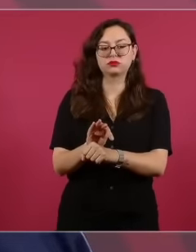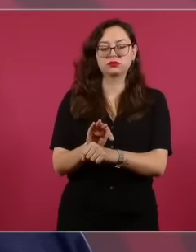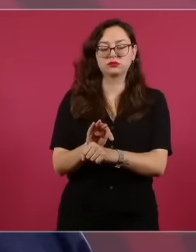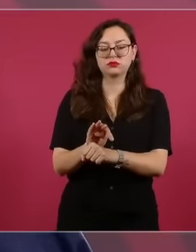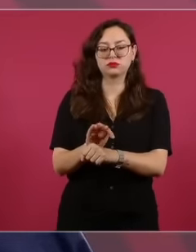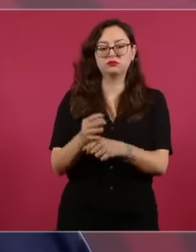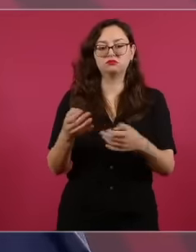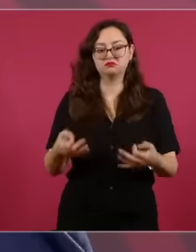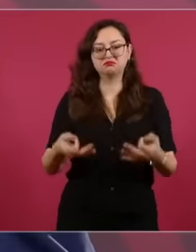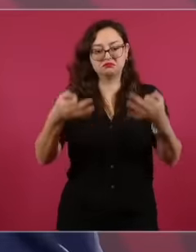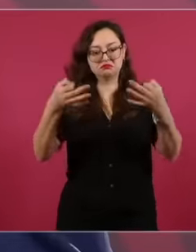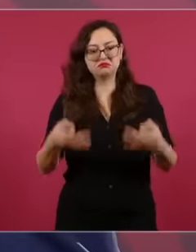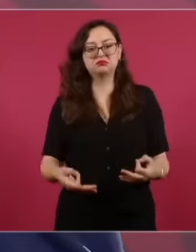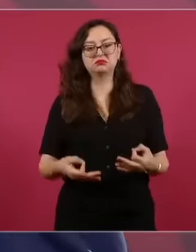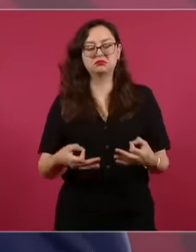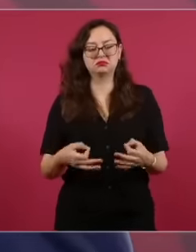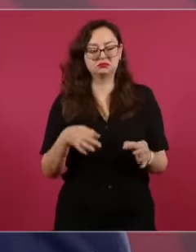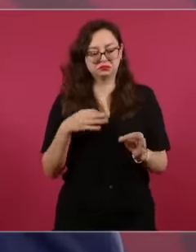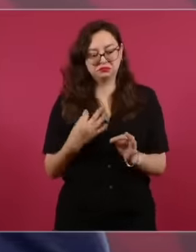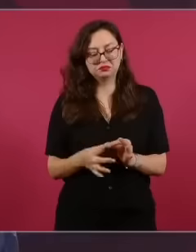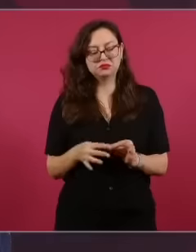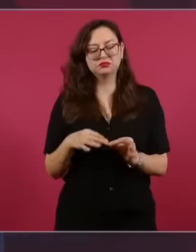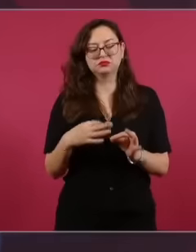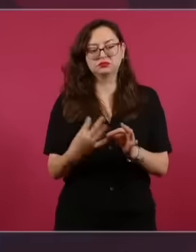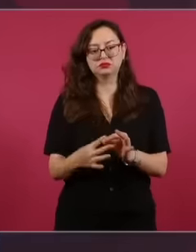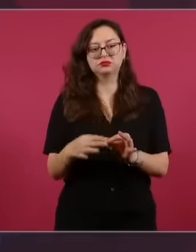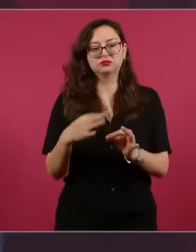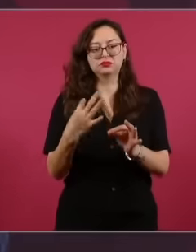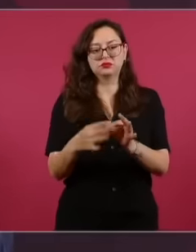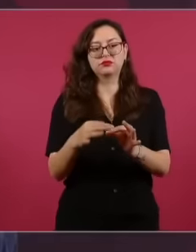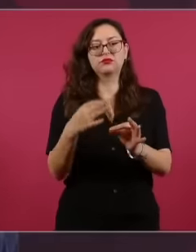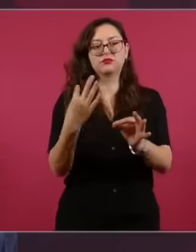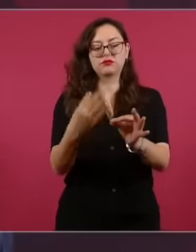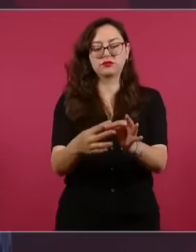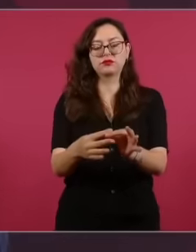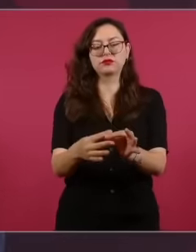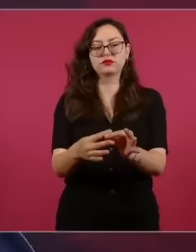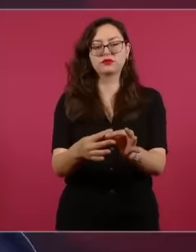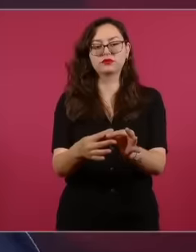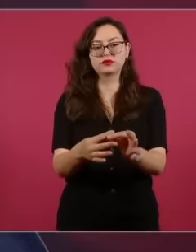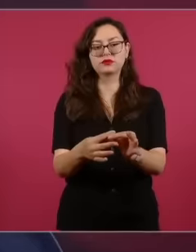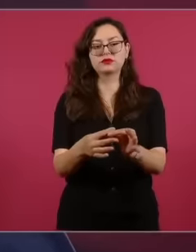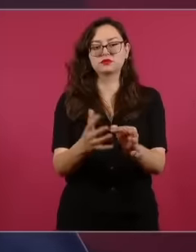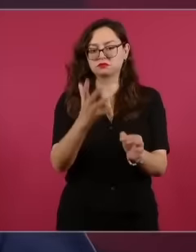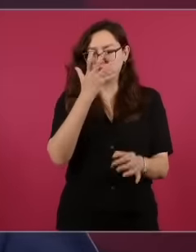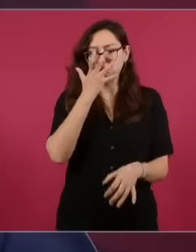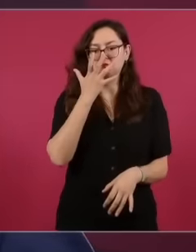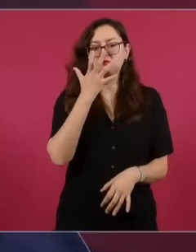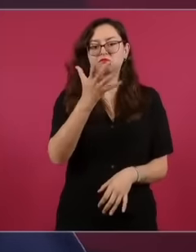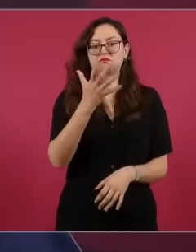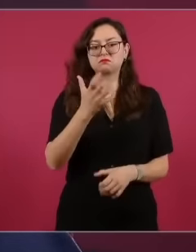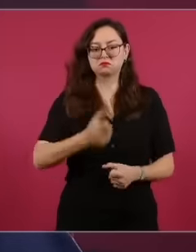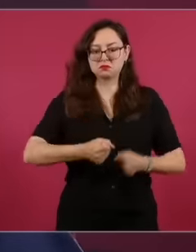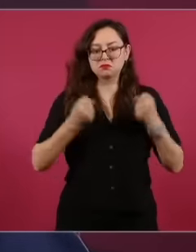principles and with firmness without